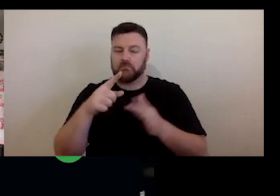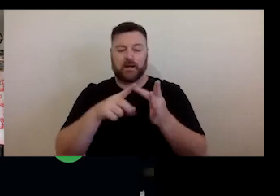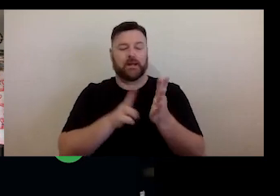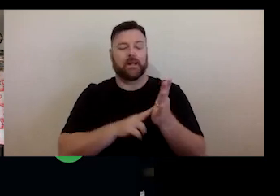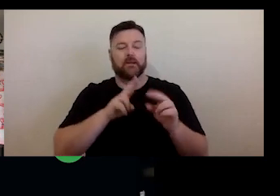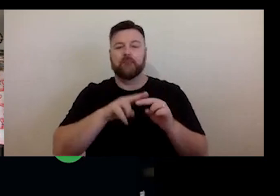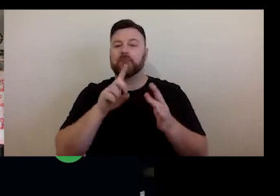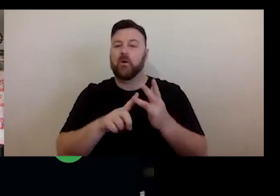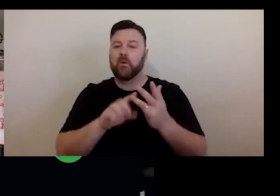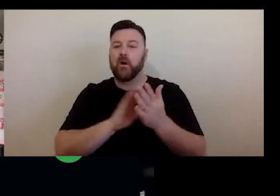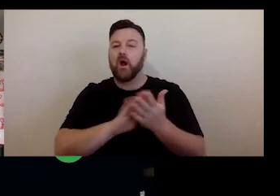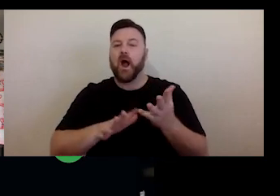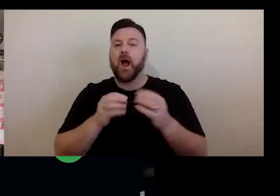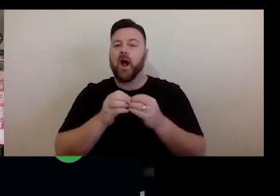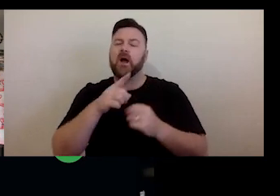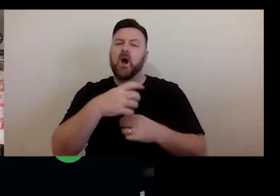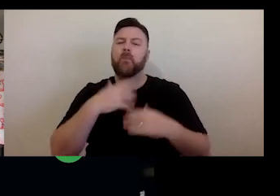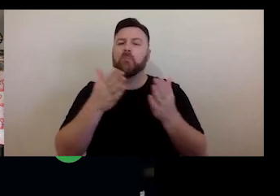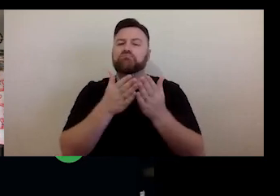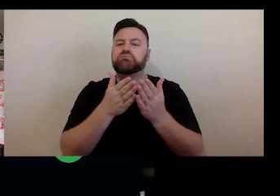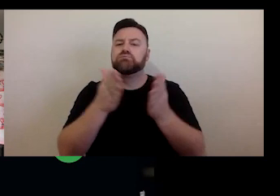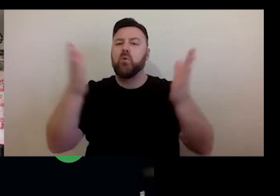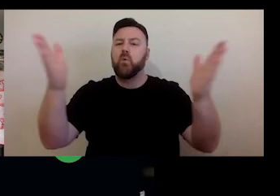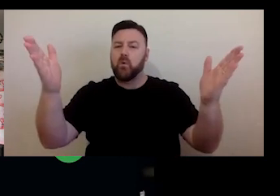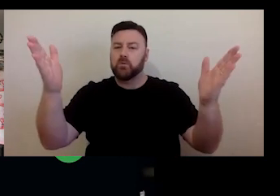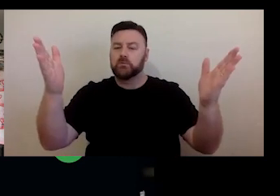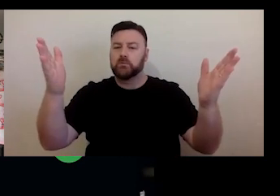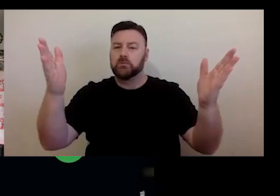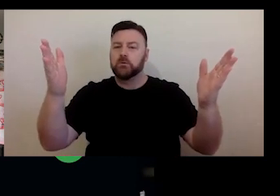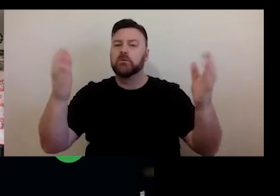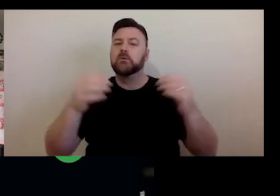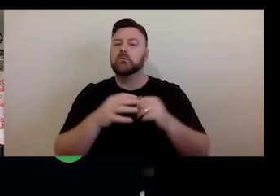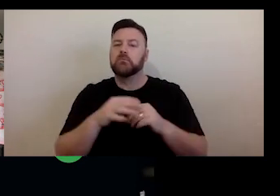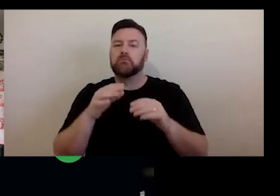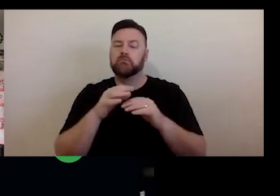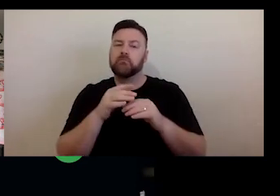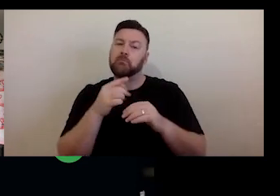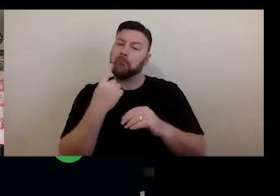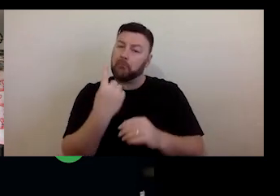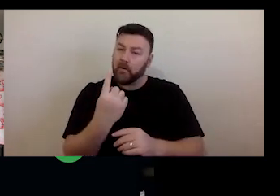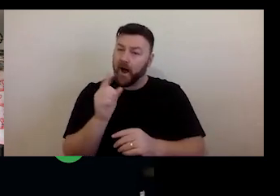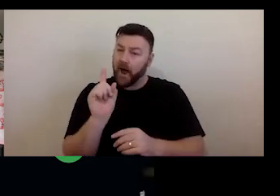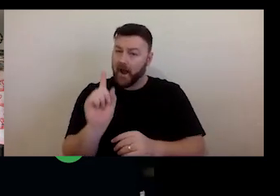the kind of information they have, because it covers a range of other legal topics, there is a section specifically focused on copyright